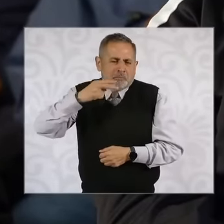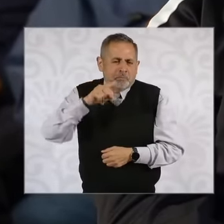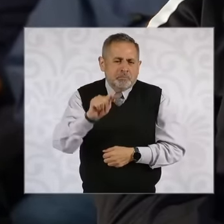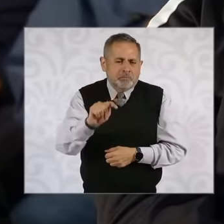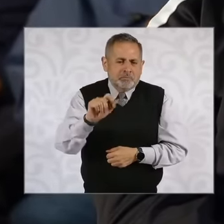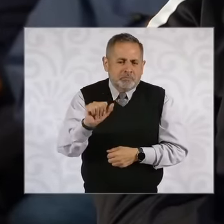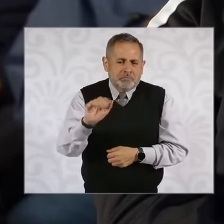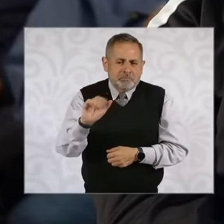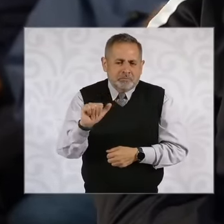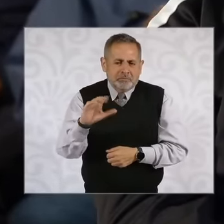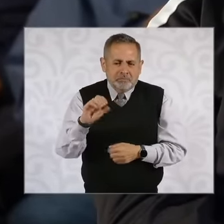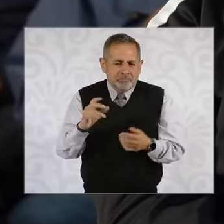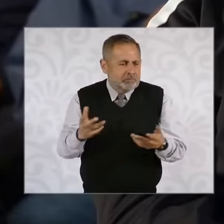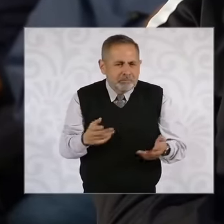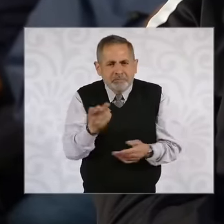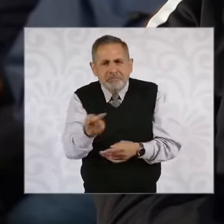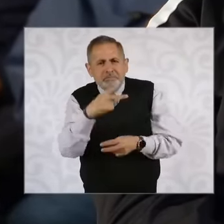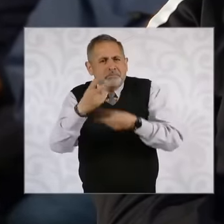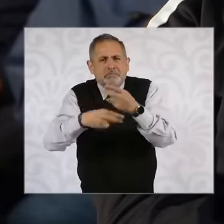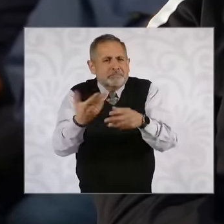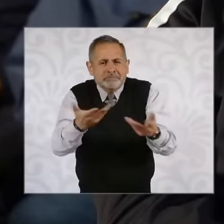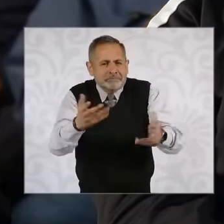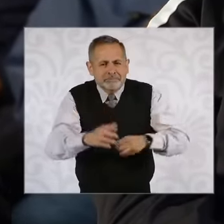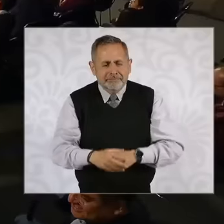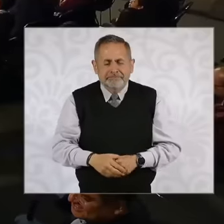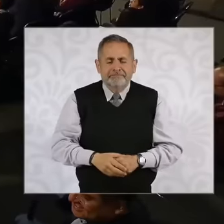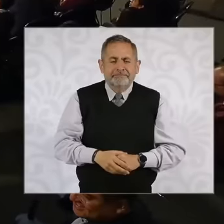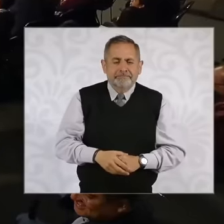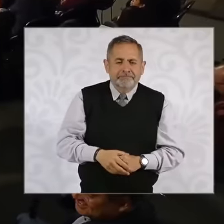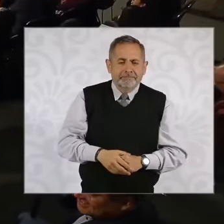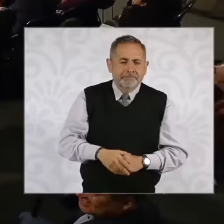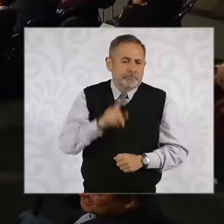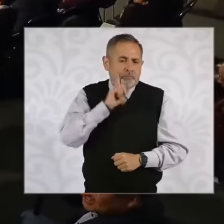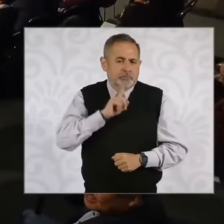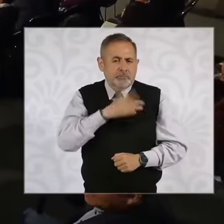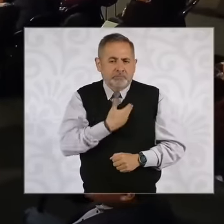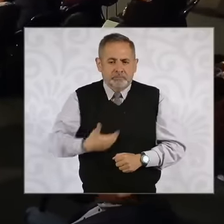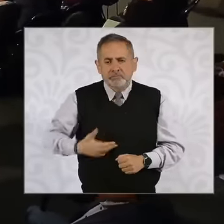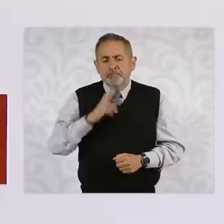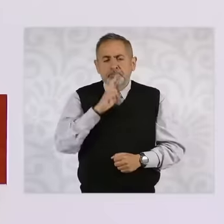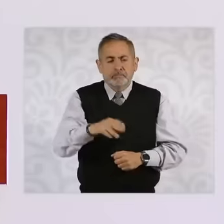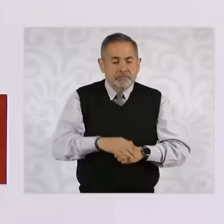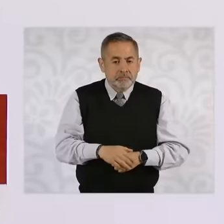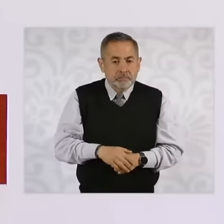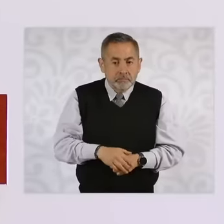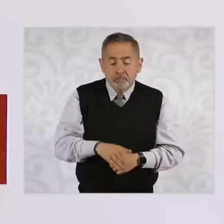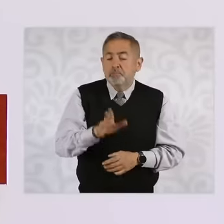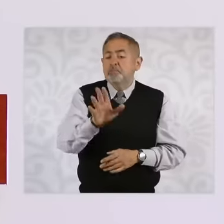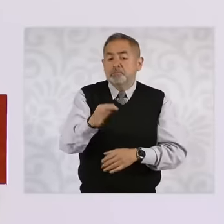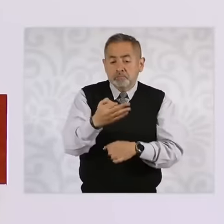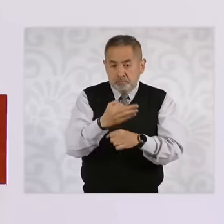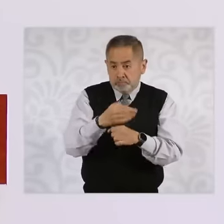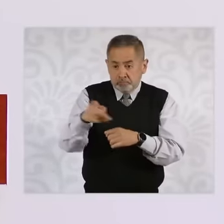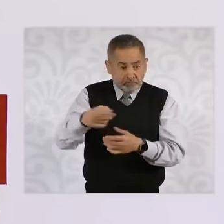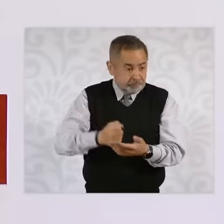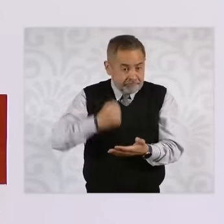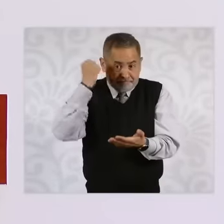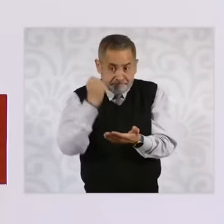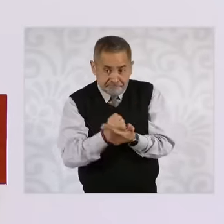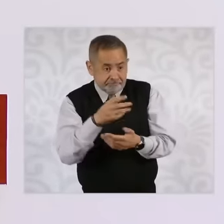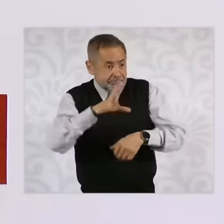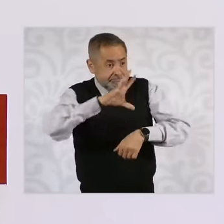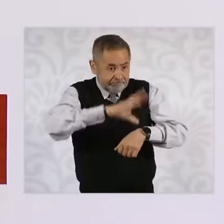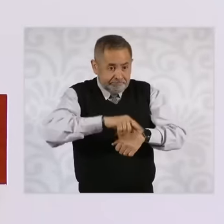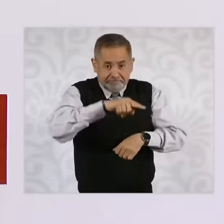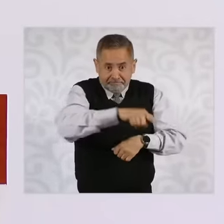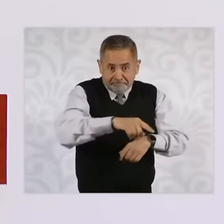would be done about all this? Thank you, the approval of the ban on vaping devices is in process.